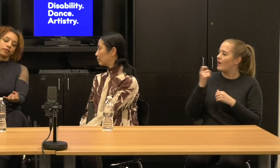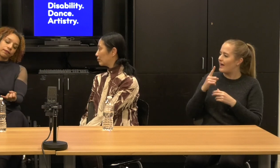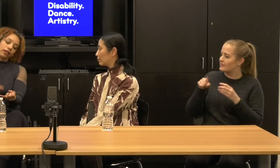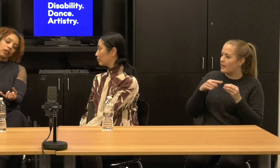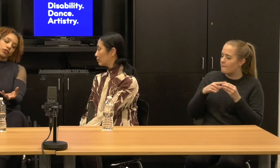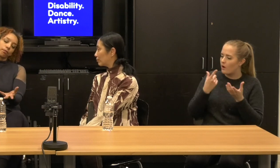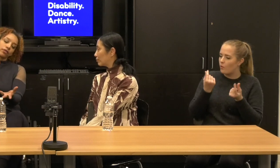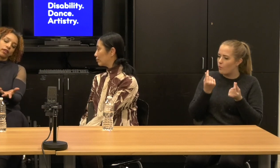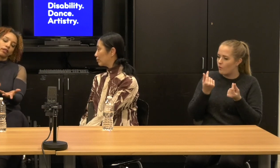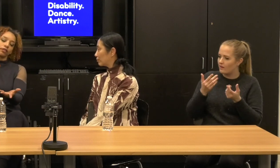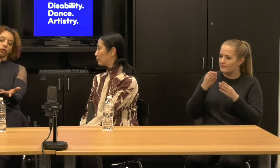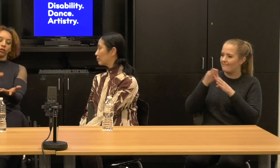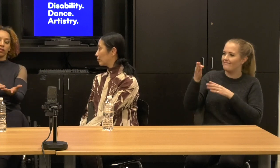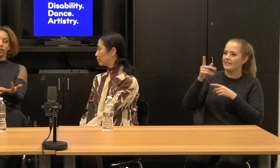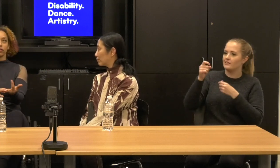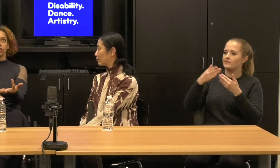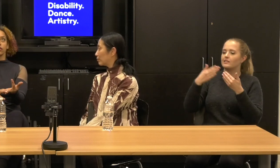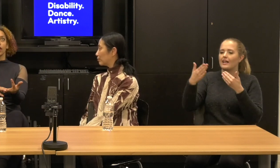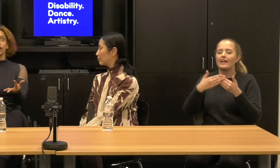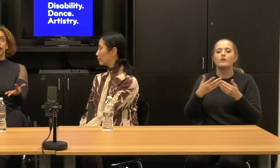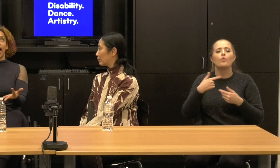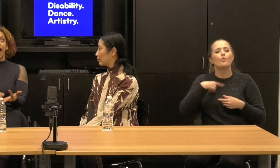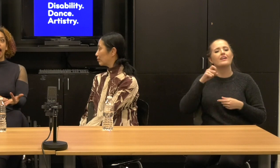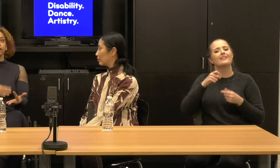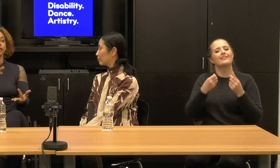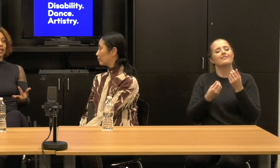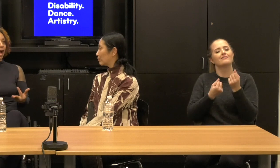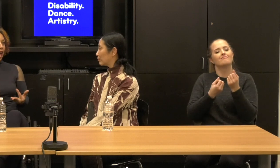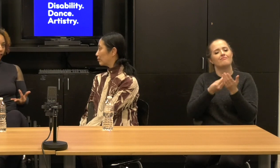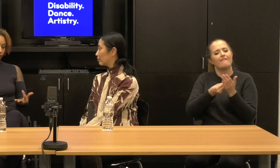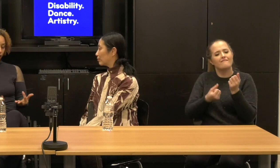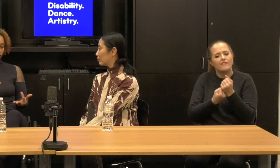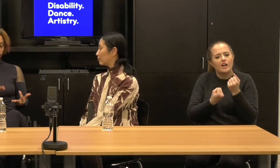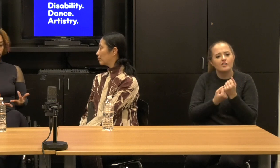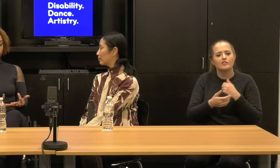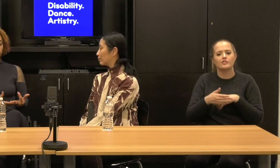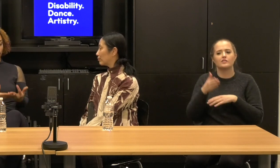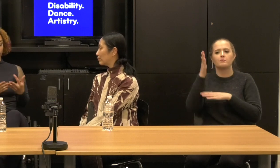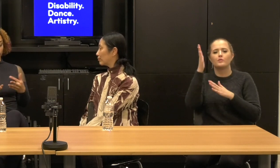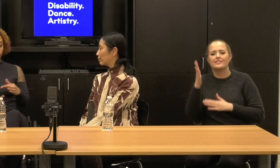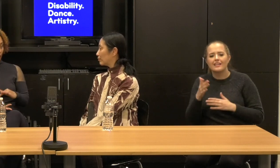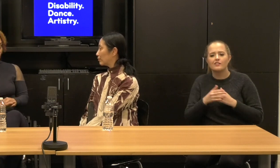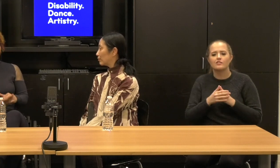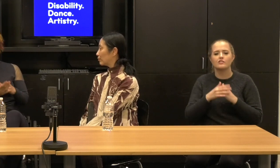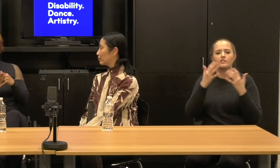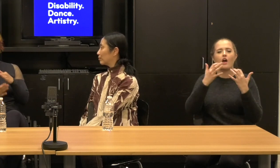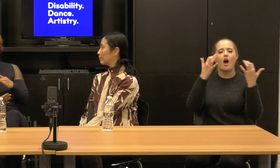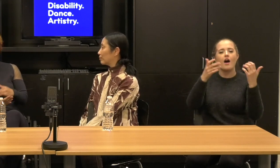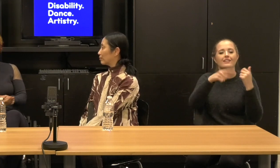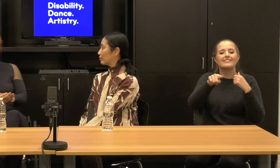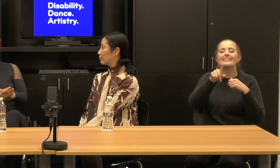The field needs funders, presenters, an audiences to have access to the vocabulary and thinking